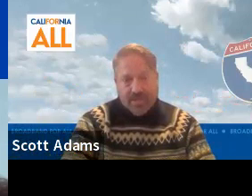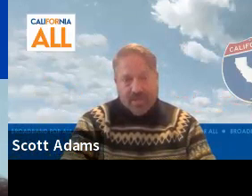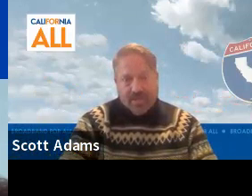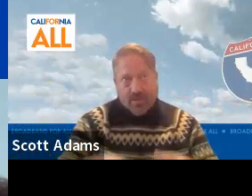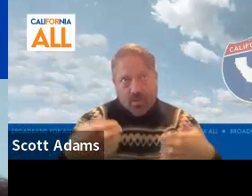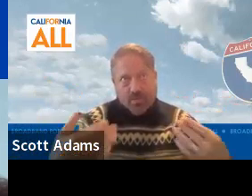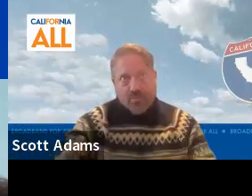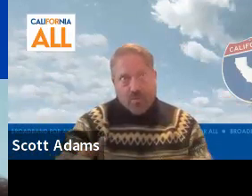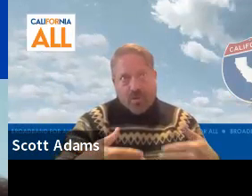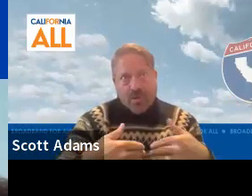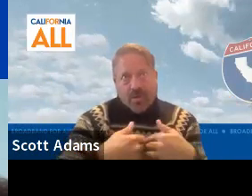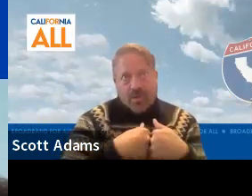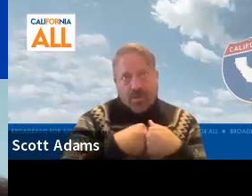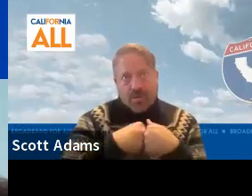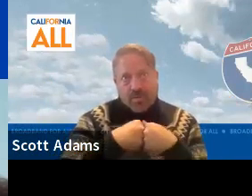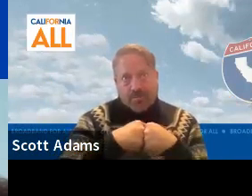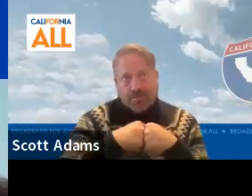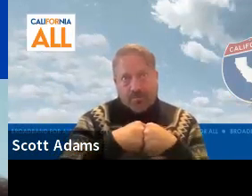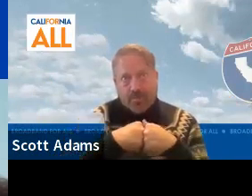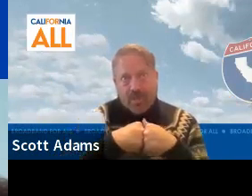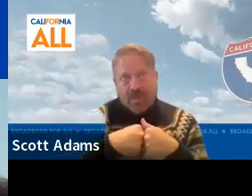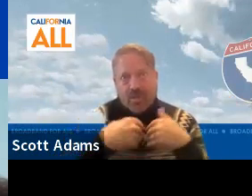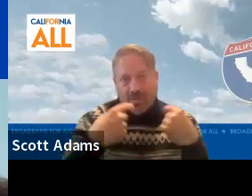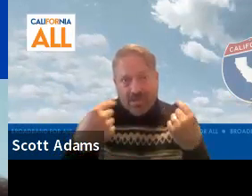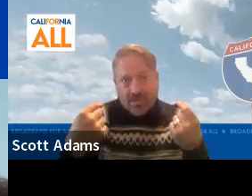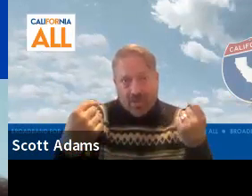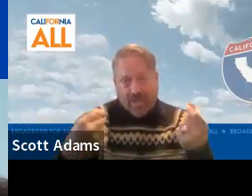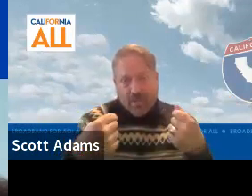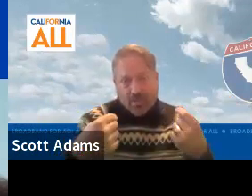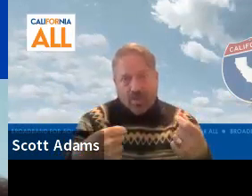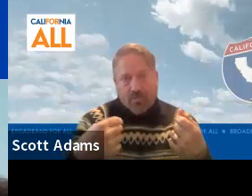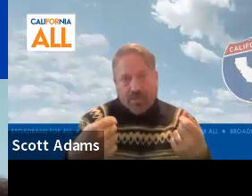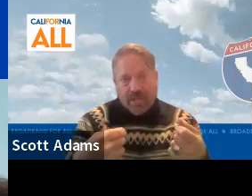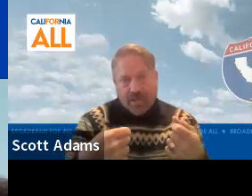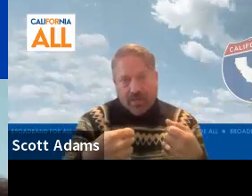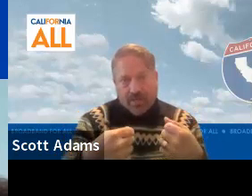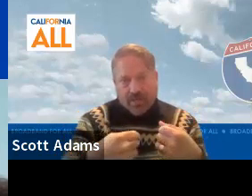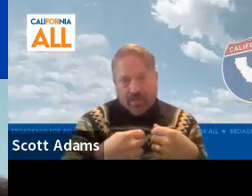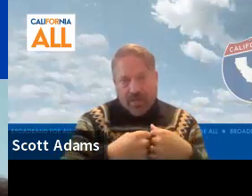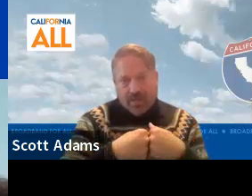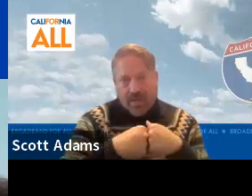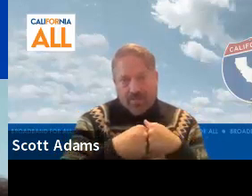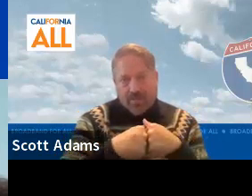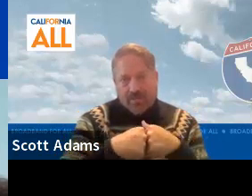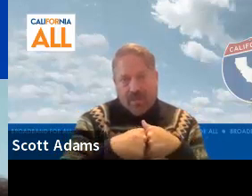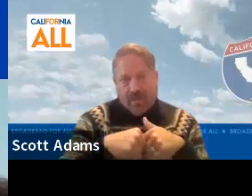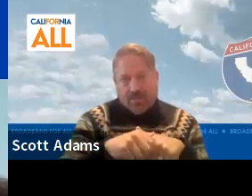that in order for you know, our digital equity, workforce, and economic development efforts